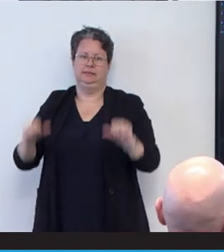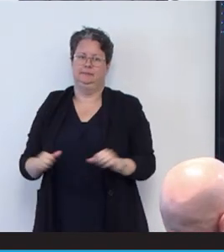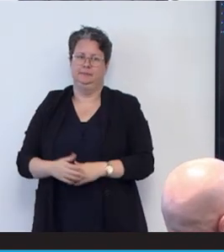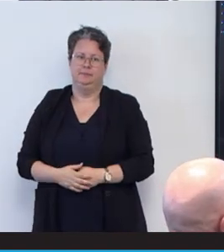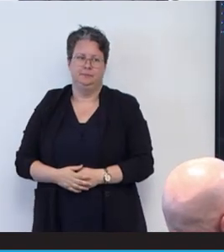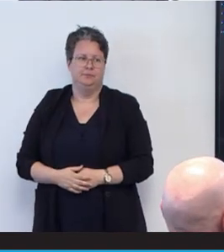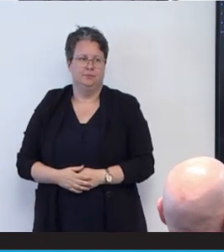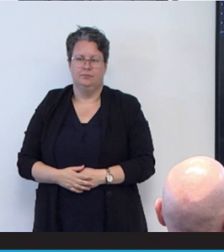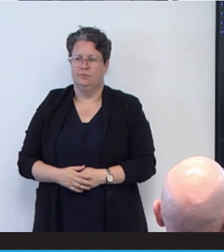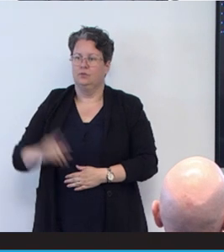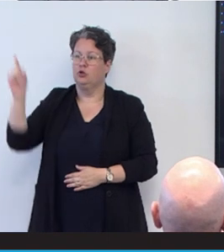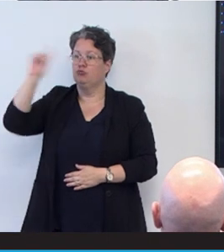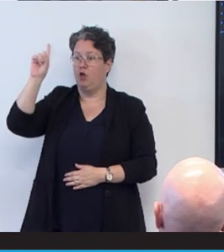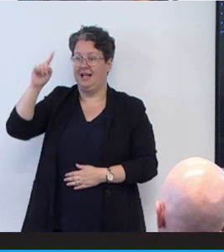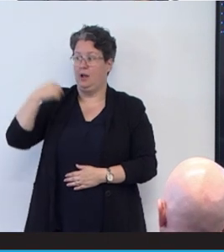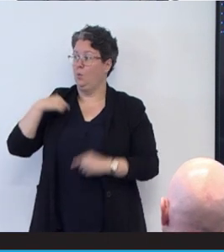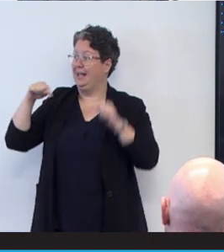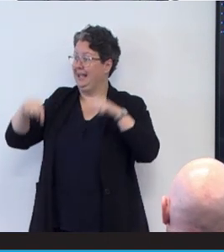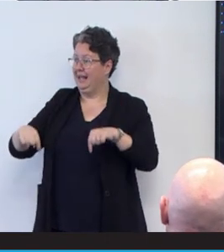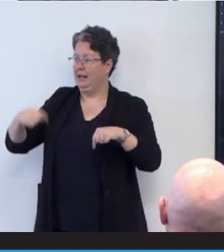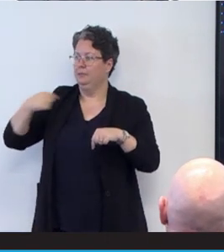because right now we've got here because we've all been thinking the same way.